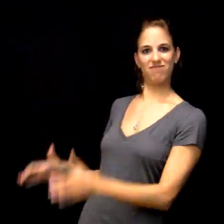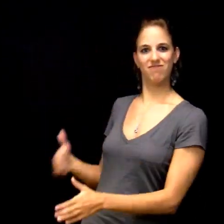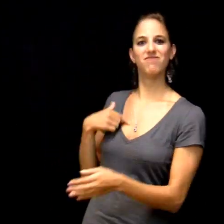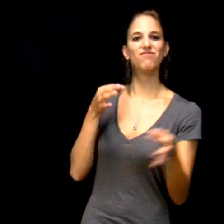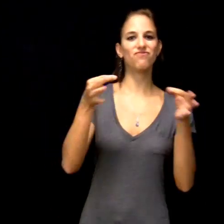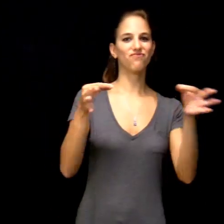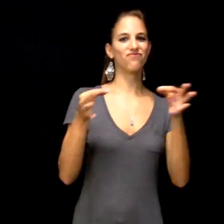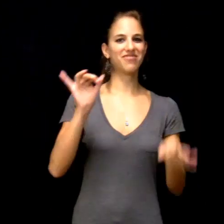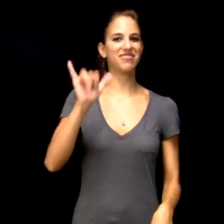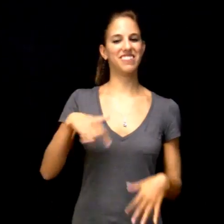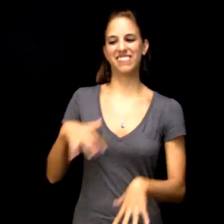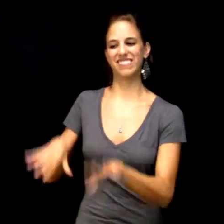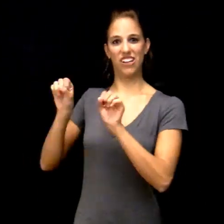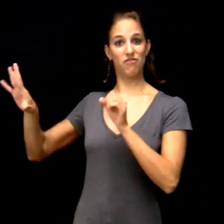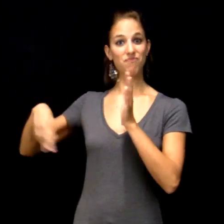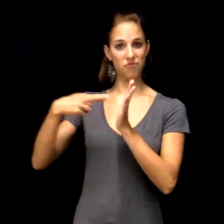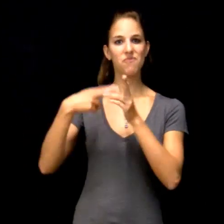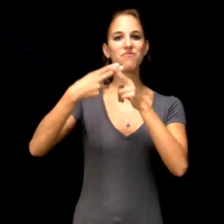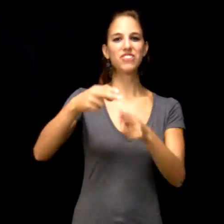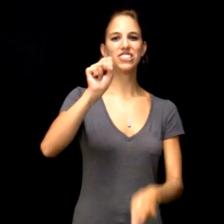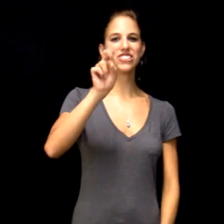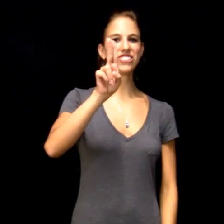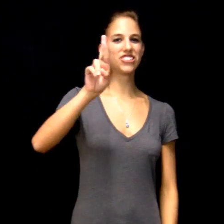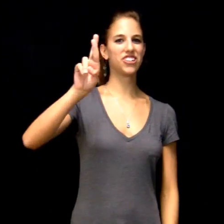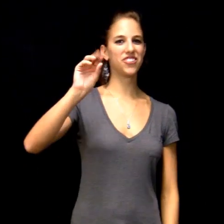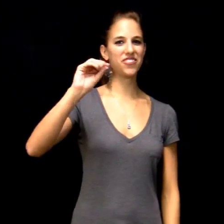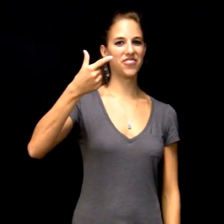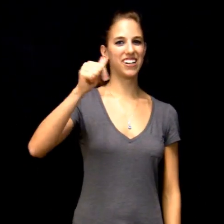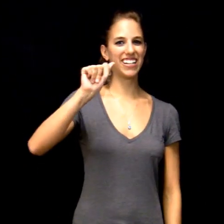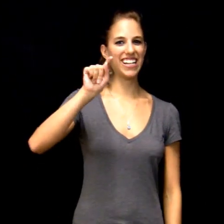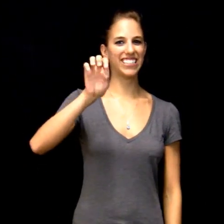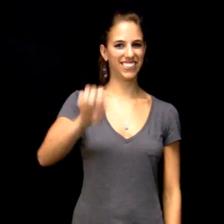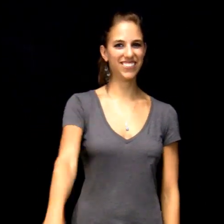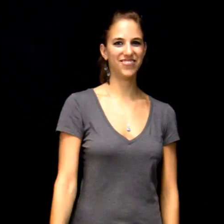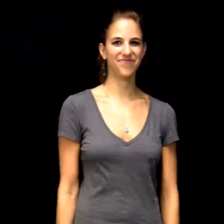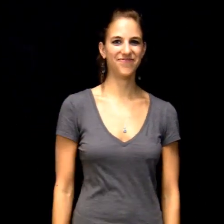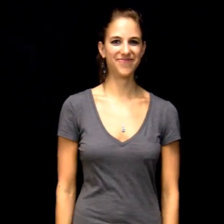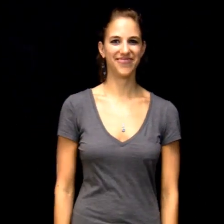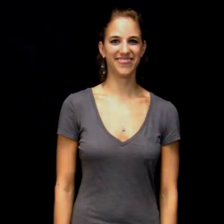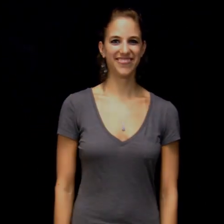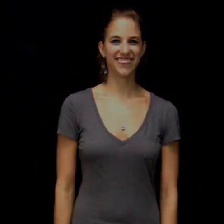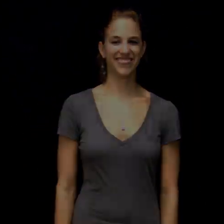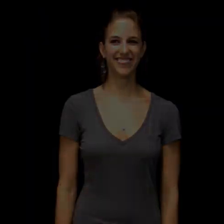beside me and interact with it.